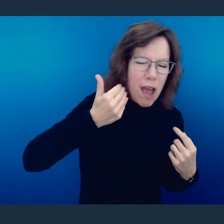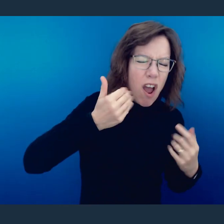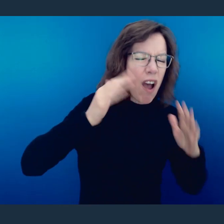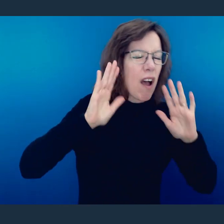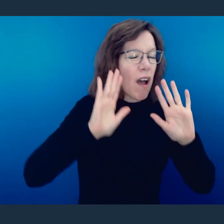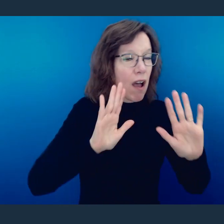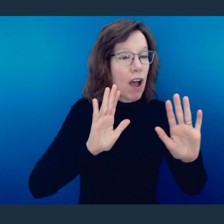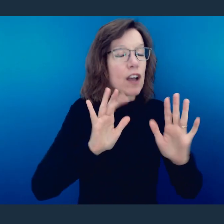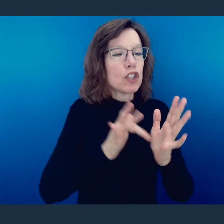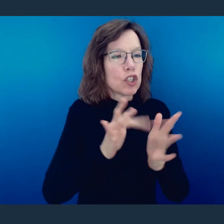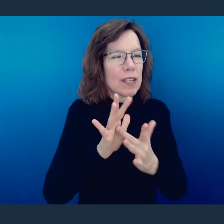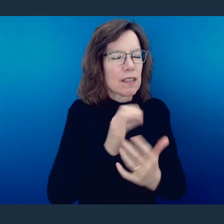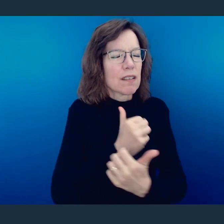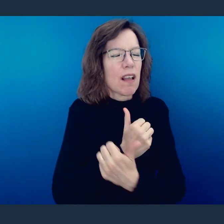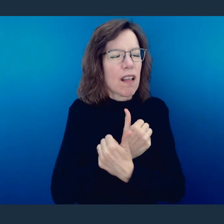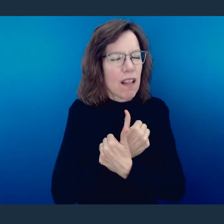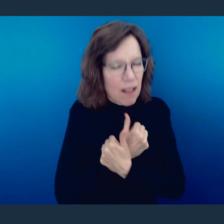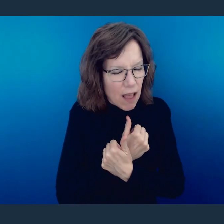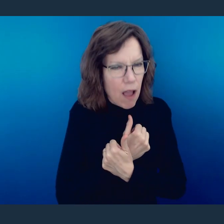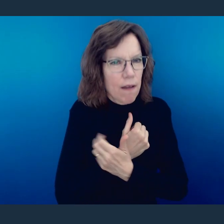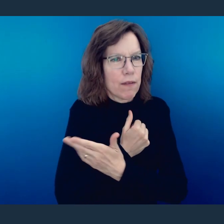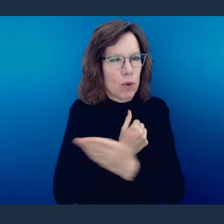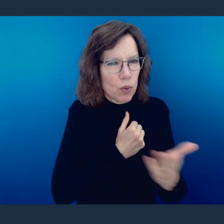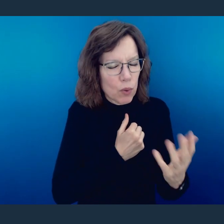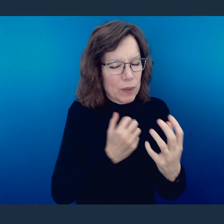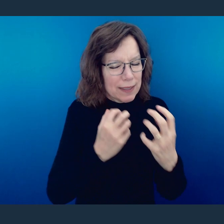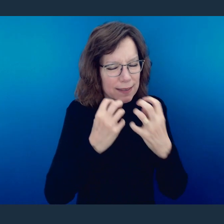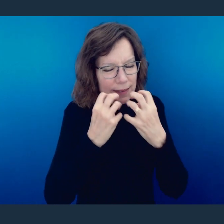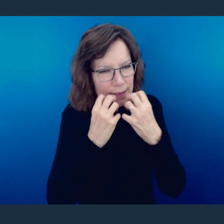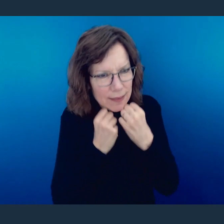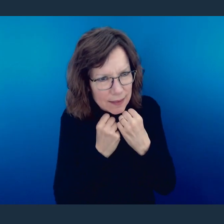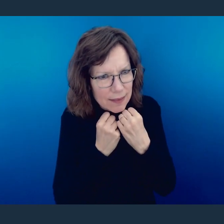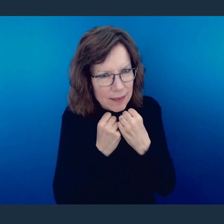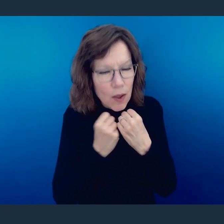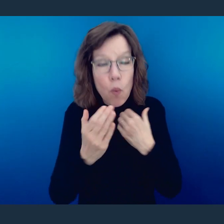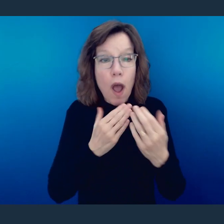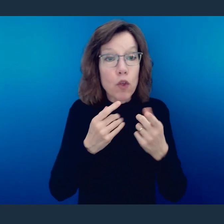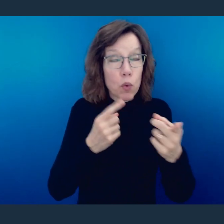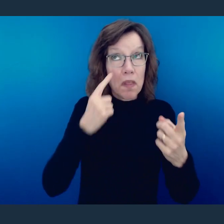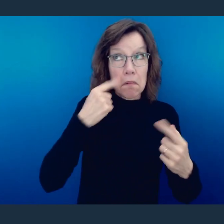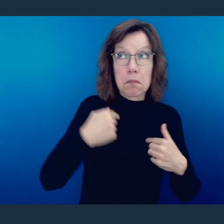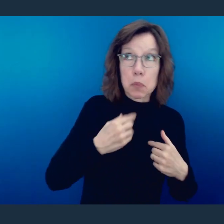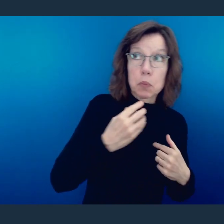I want you to know that Jesus loved you so much, whether you consider yourself a Jew